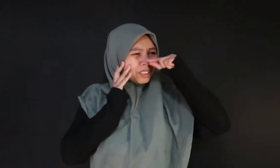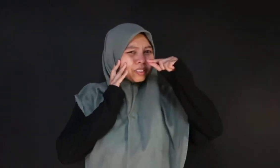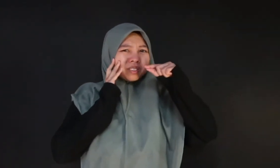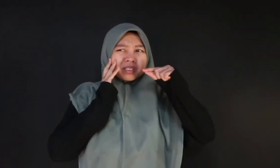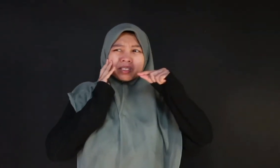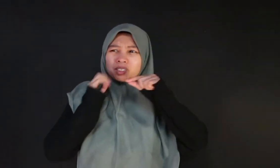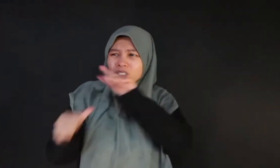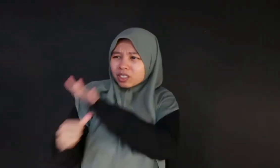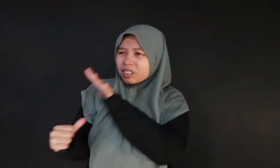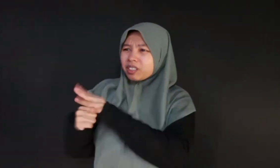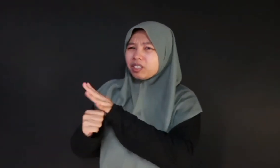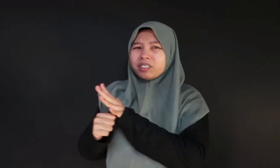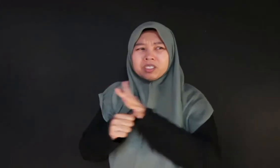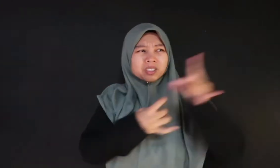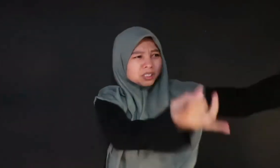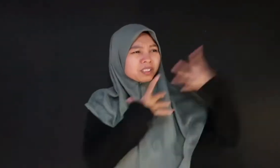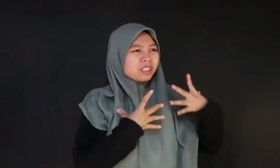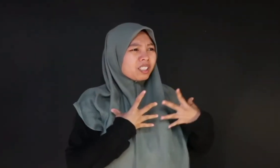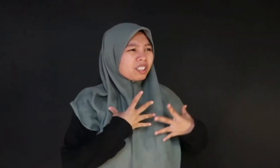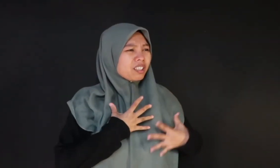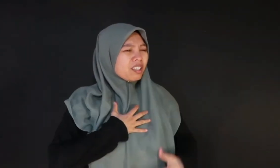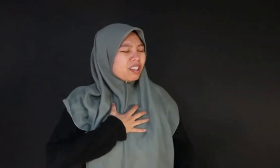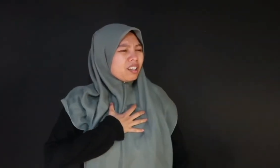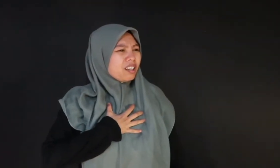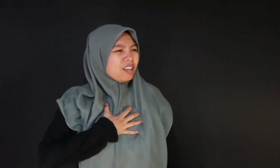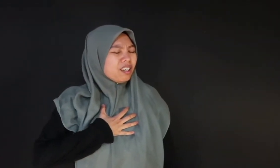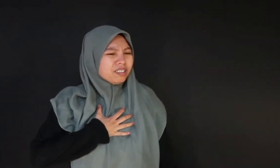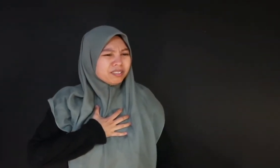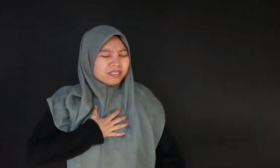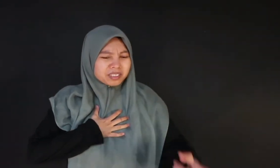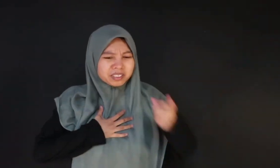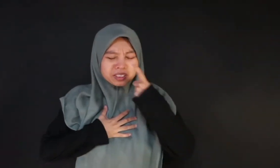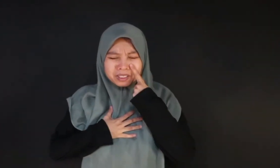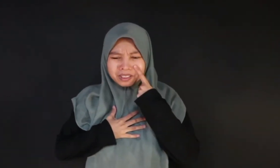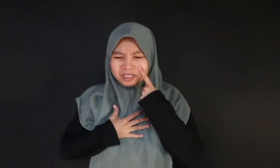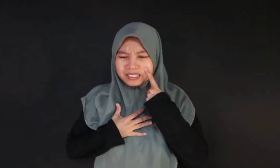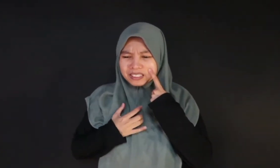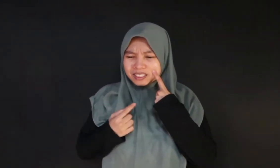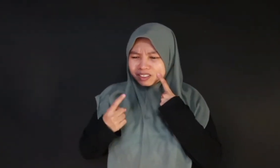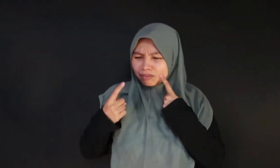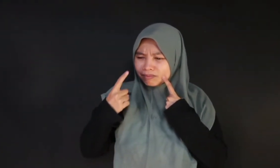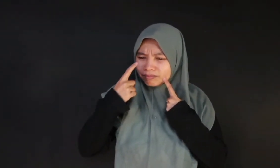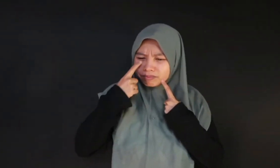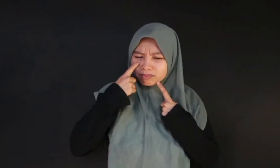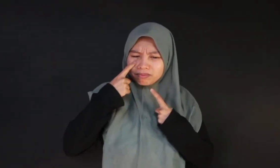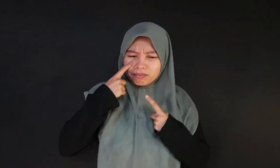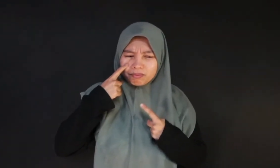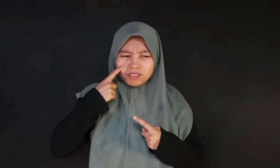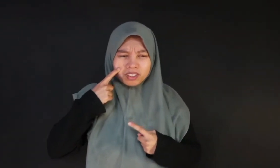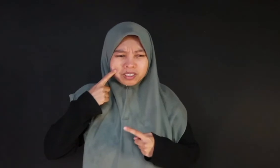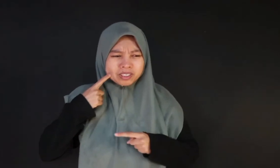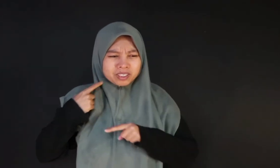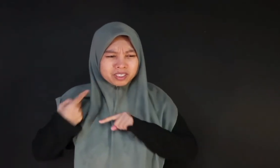They belittle me Bully me Hate me Tears trickle down my cheeks